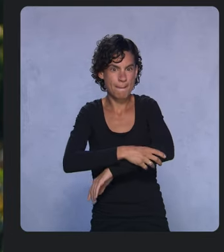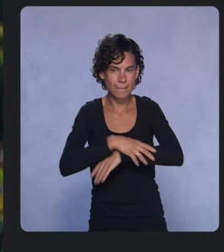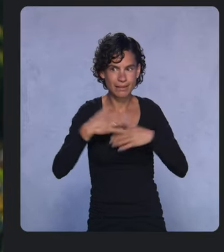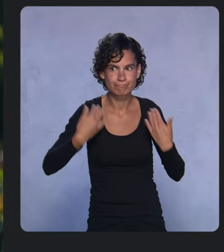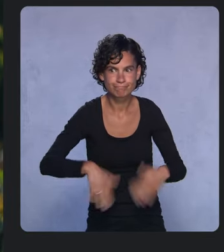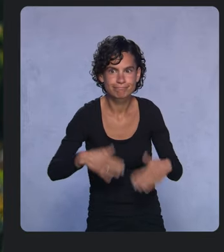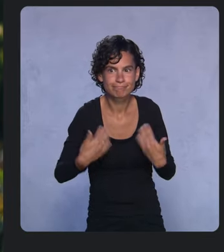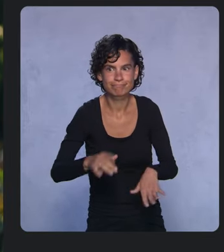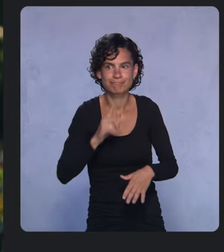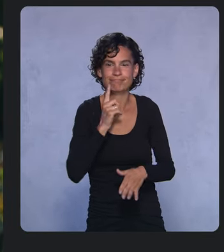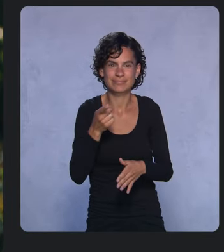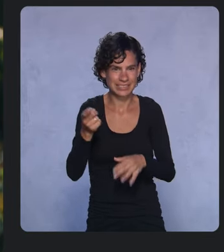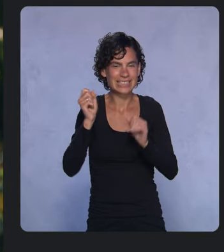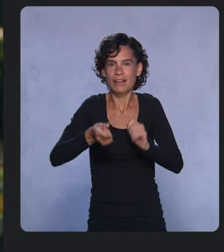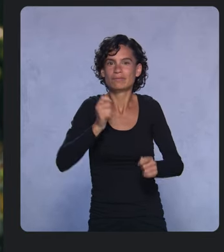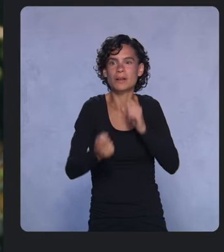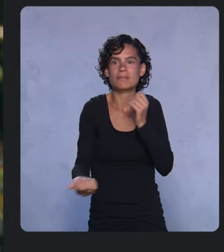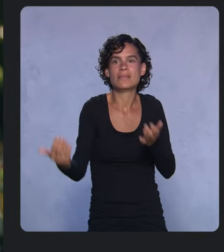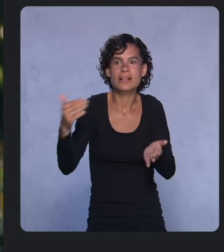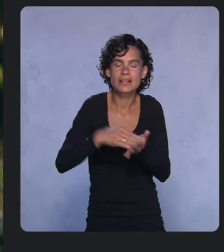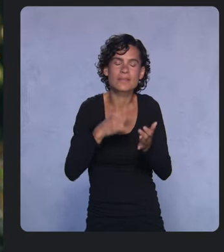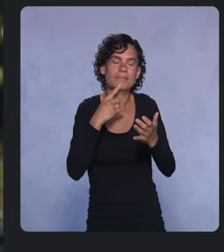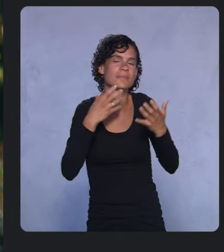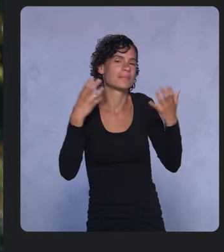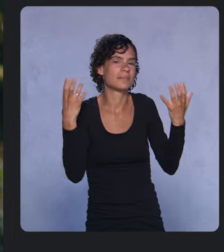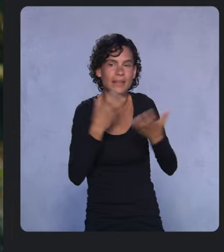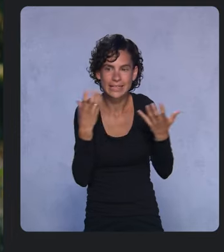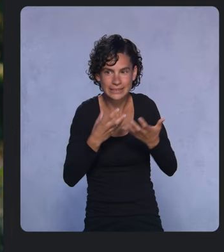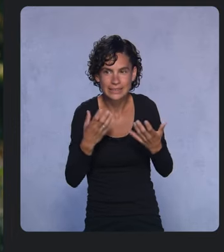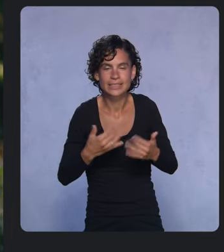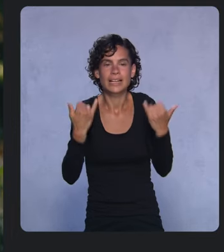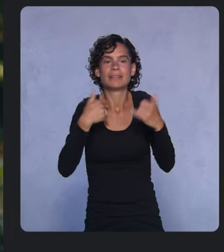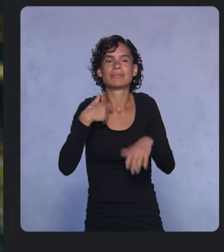That is truly amazing. Now, I'd like to turn it back over to Jason.